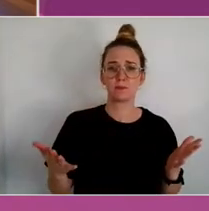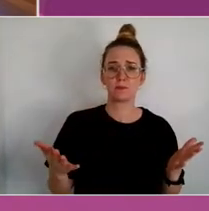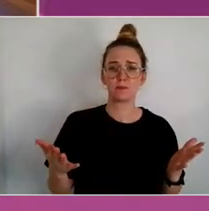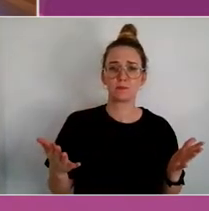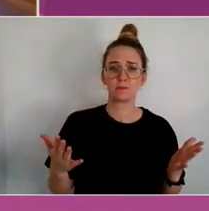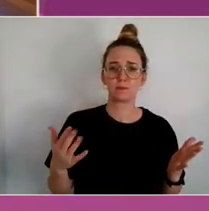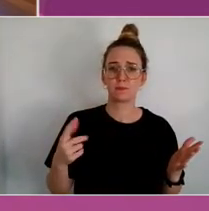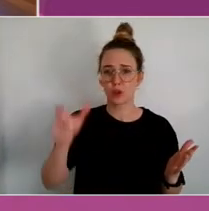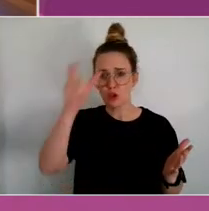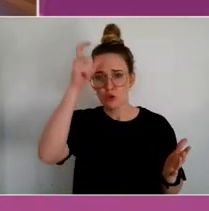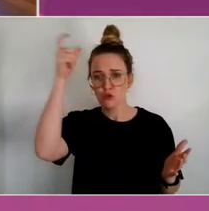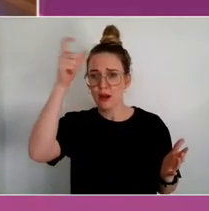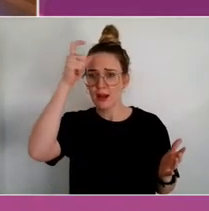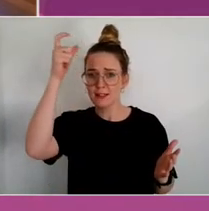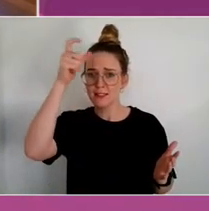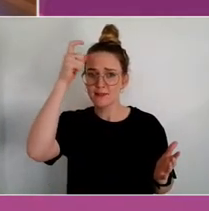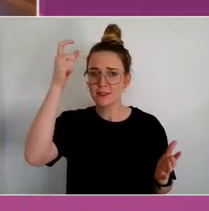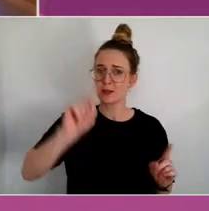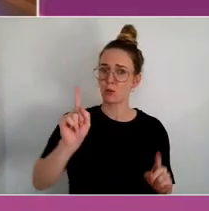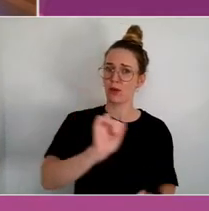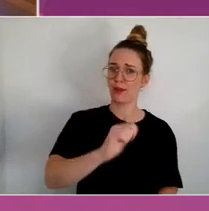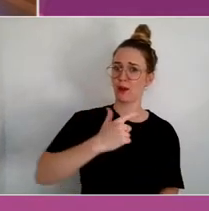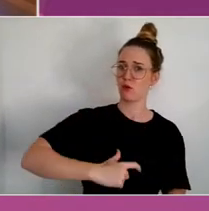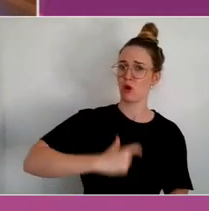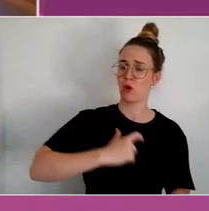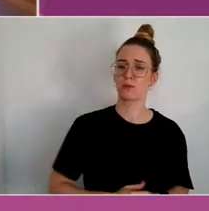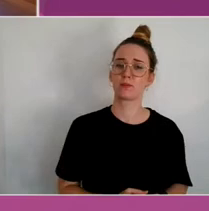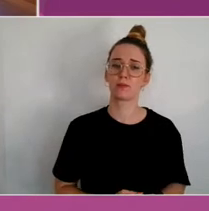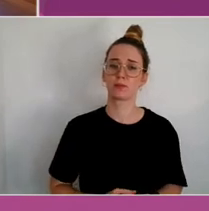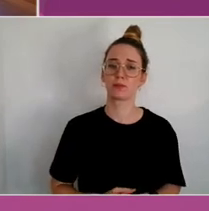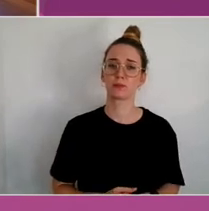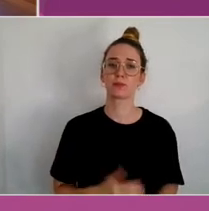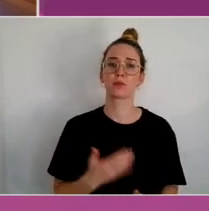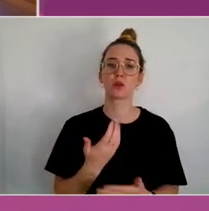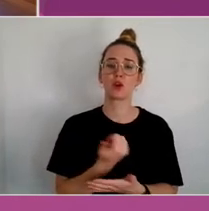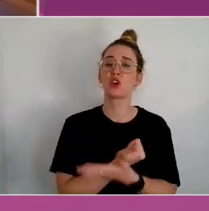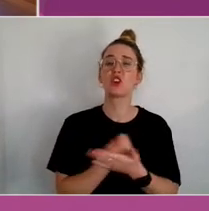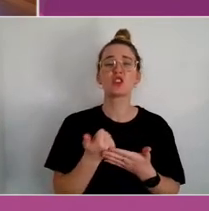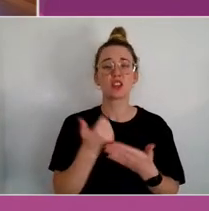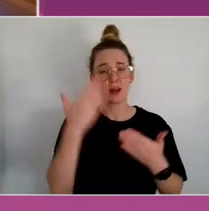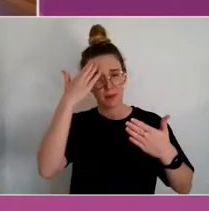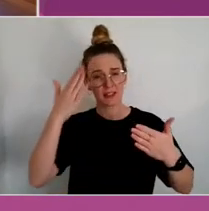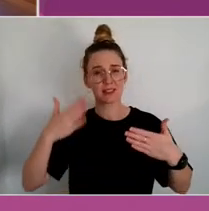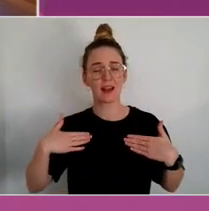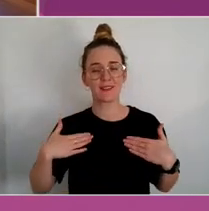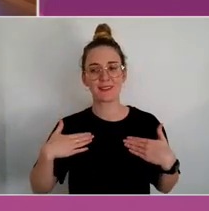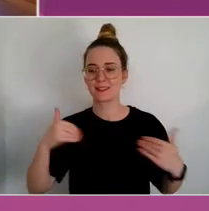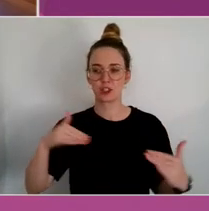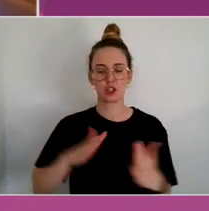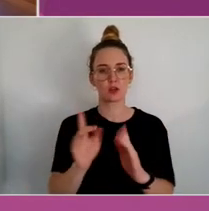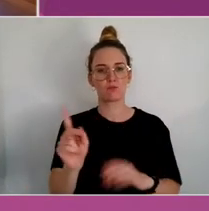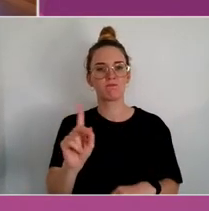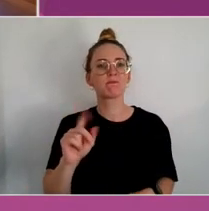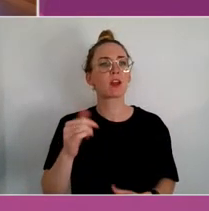activities. Because often mental health is a challenge of not having a social environment, or not having the community context.